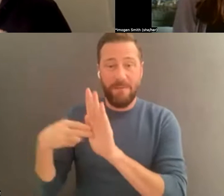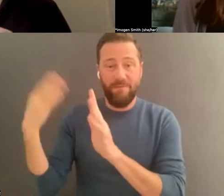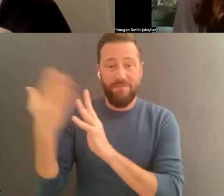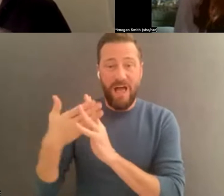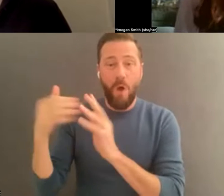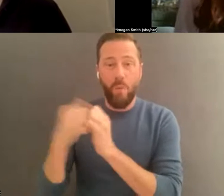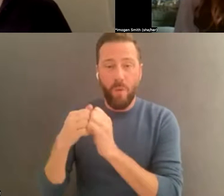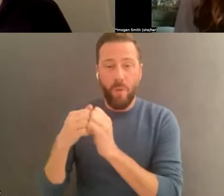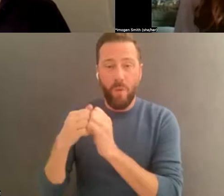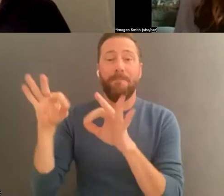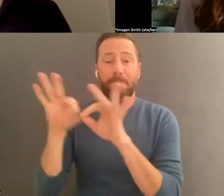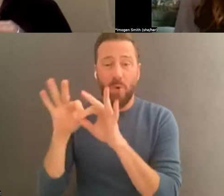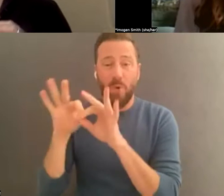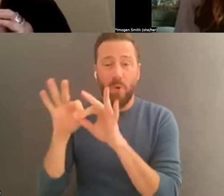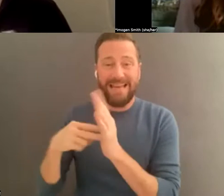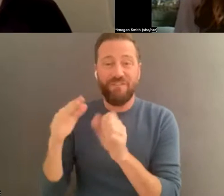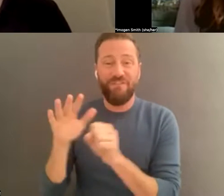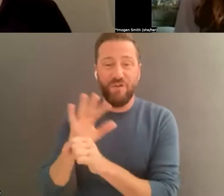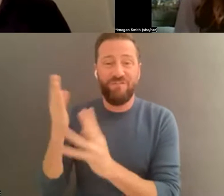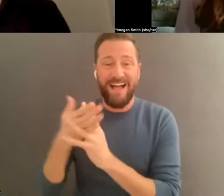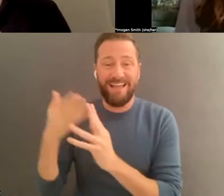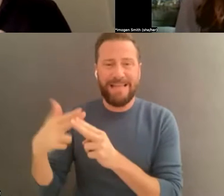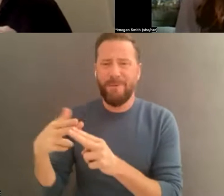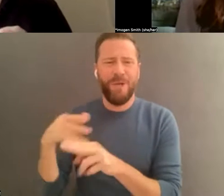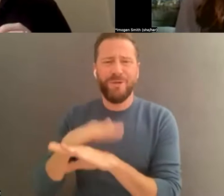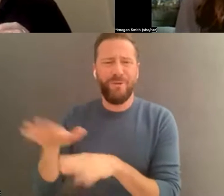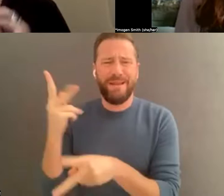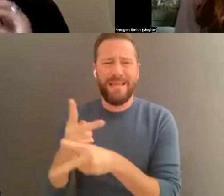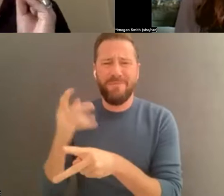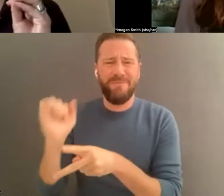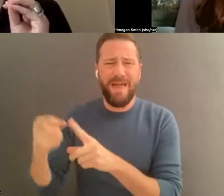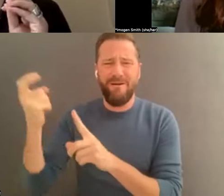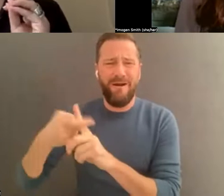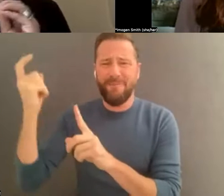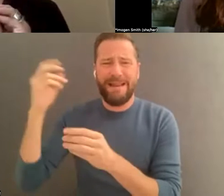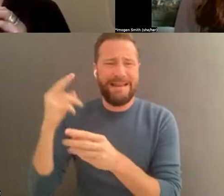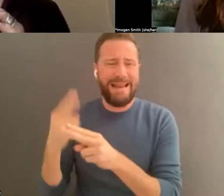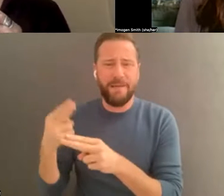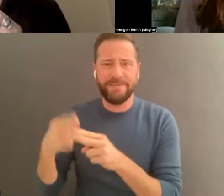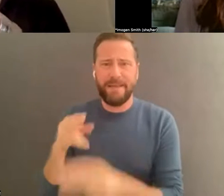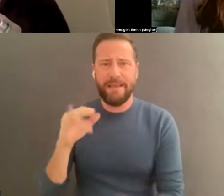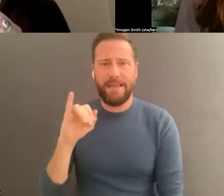file name. You never just want to keep the automatic names like Image 1234 that